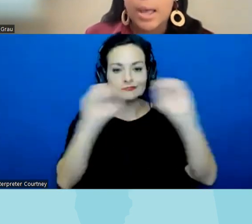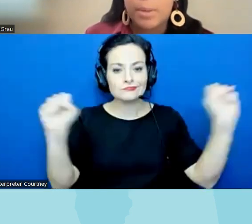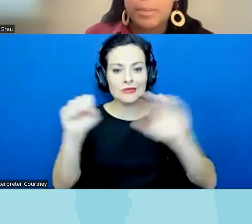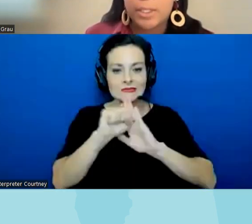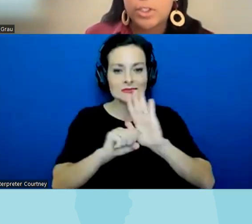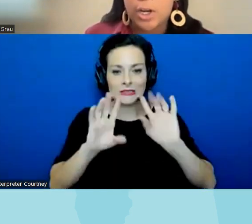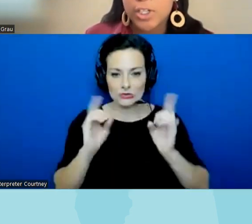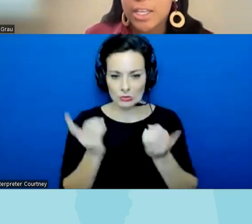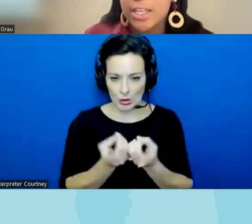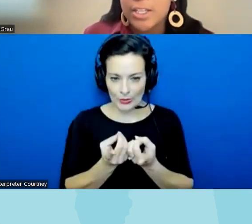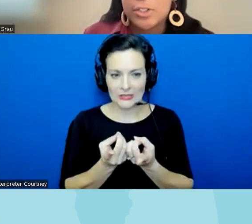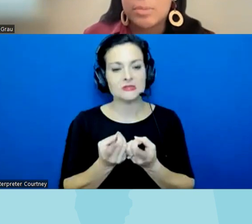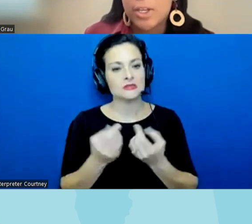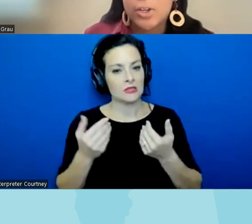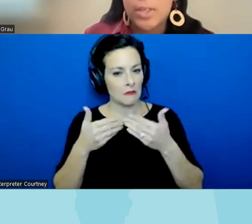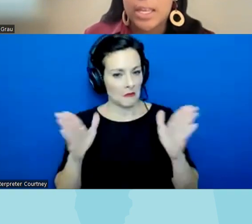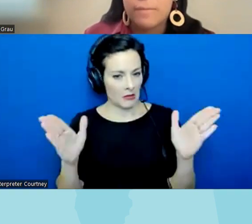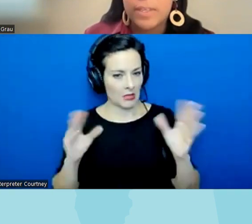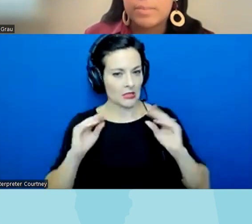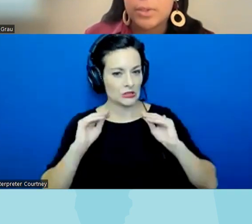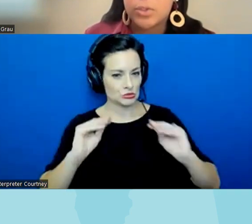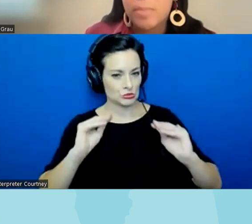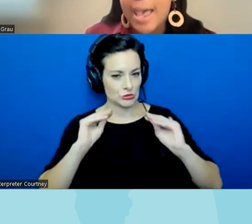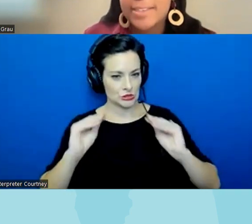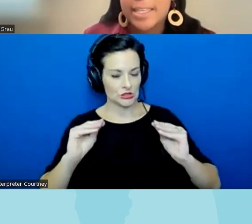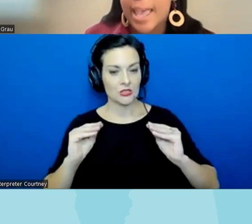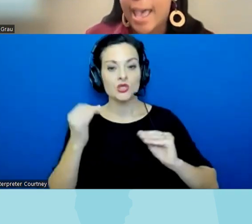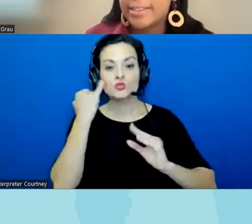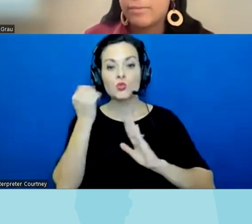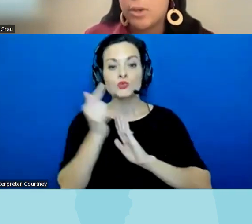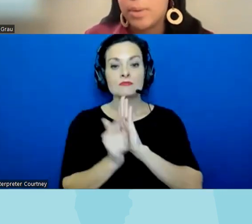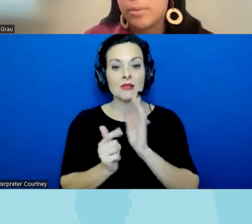um Public Instruction to make sure that if these bills do pass that he has his veto pin